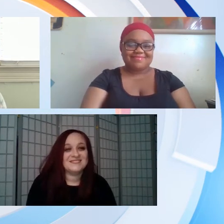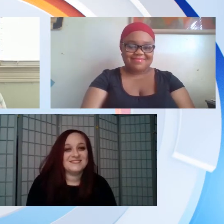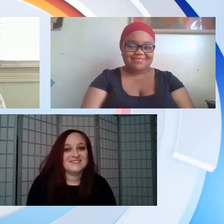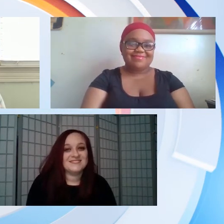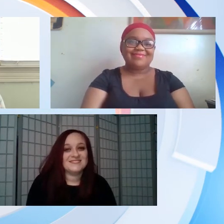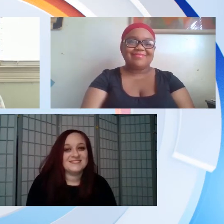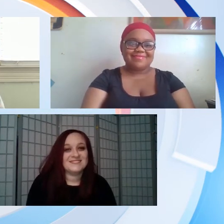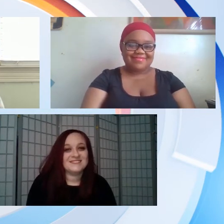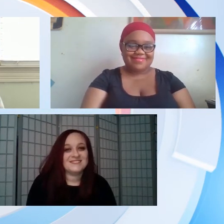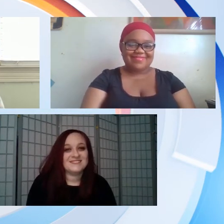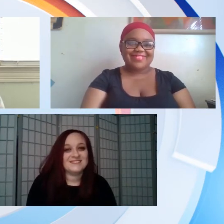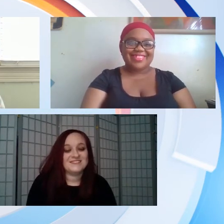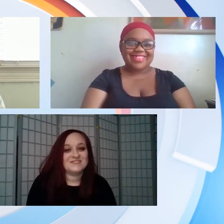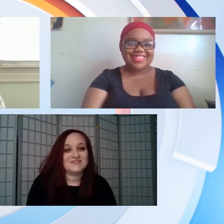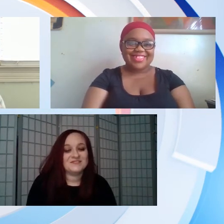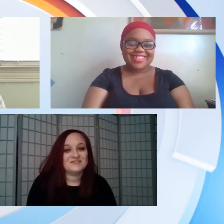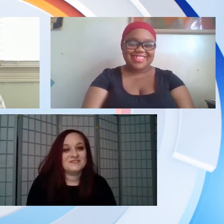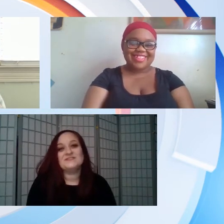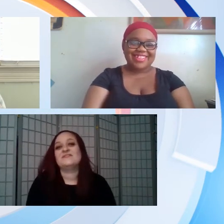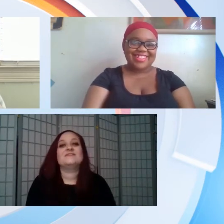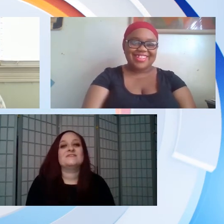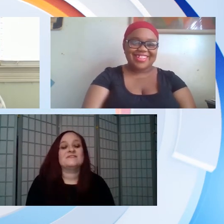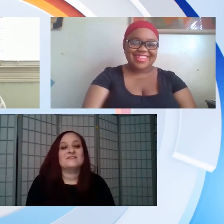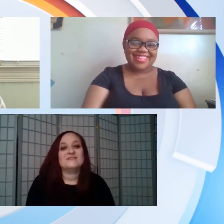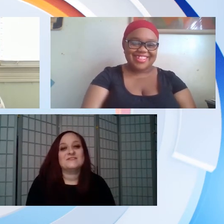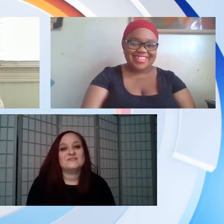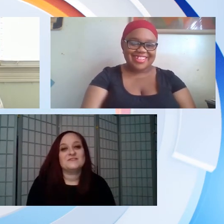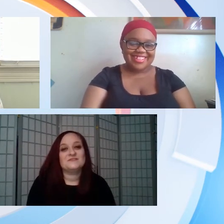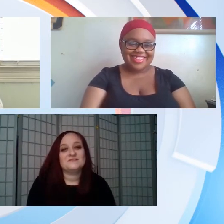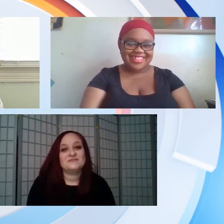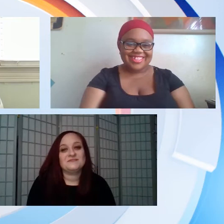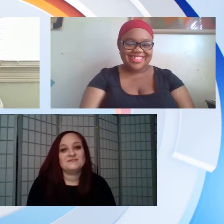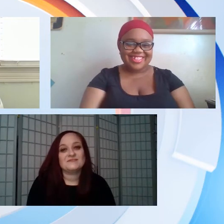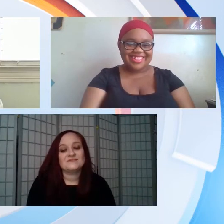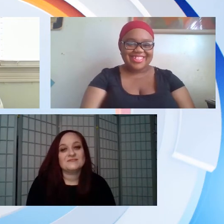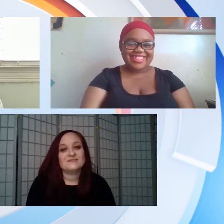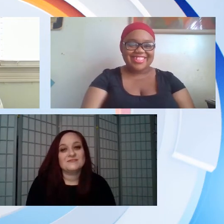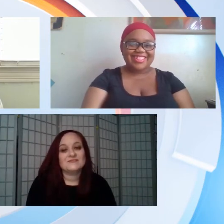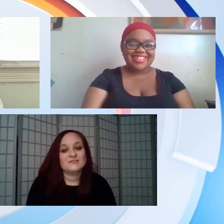ladies thank you so much you're all beautiful i'm so happy that not only are you advocating for the